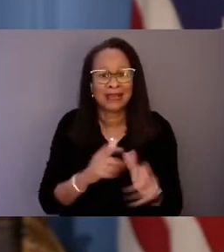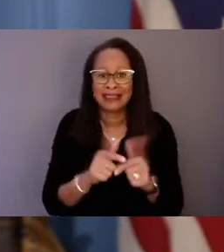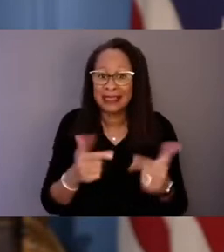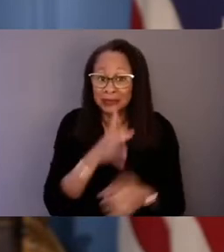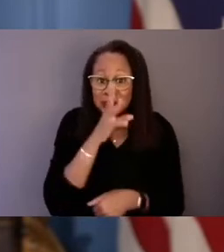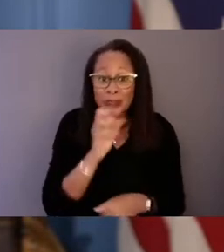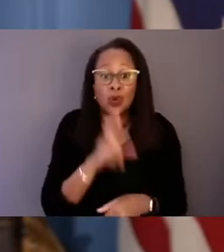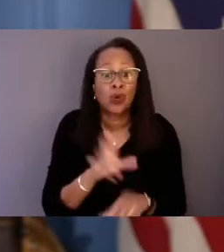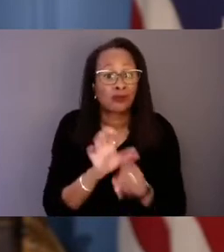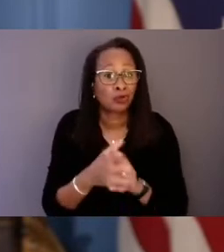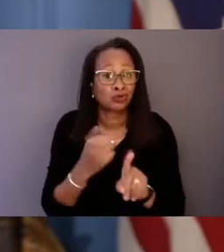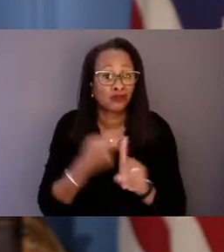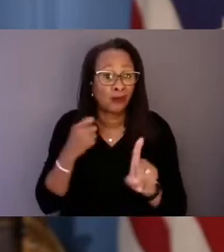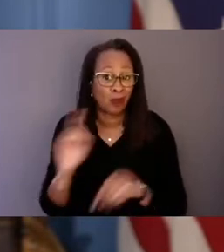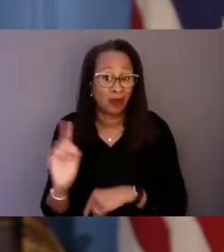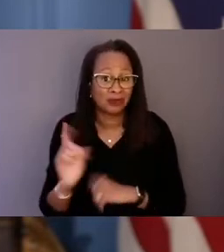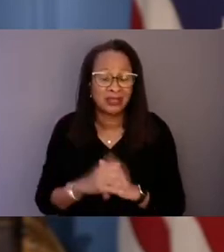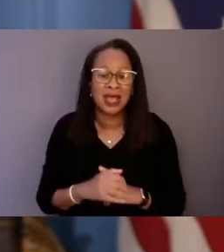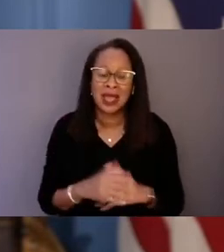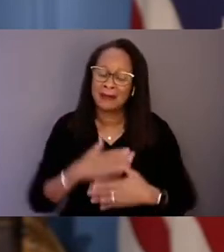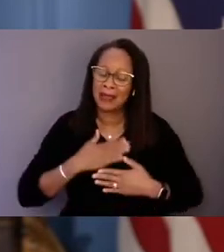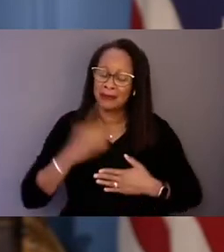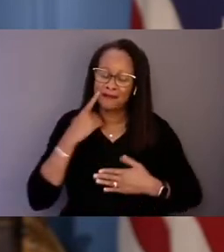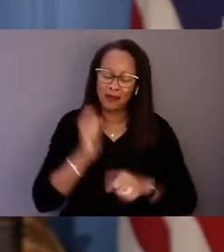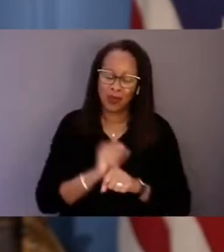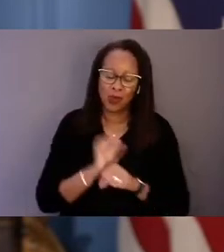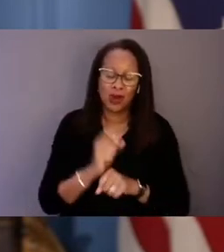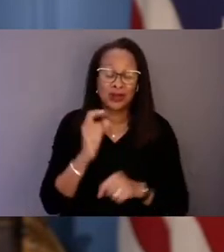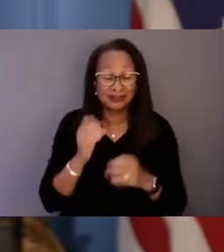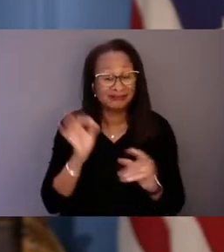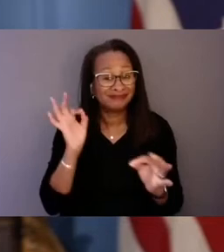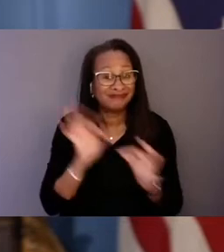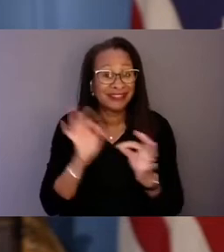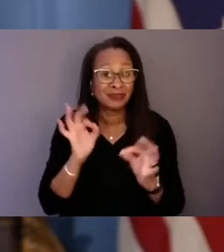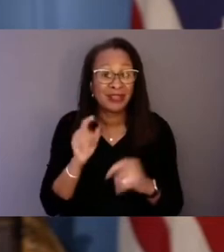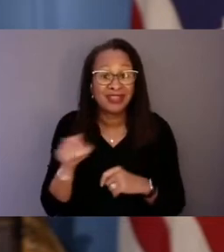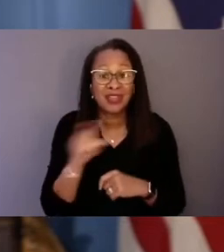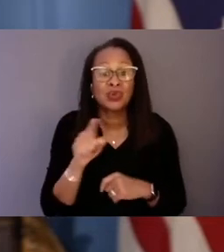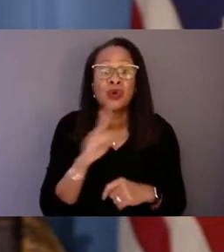I am glad for the work experts like you are doing to advance access to care,